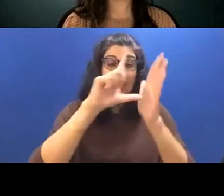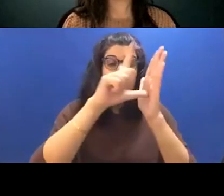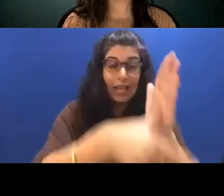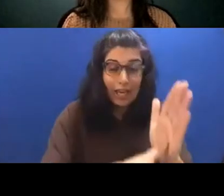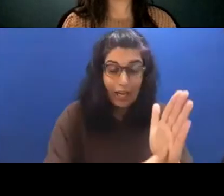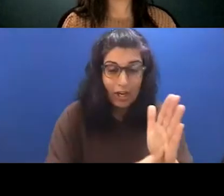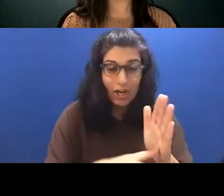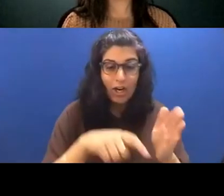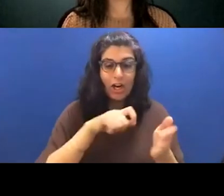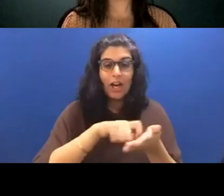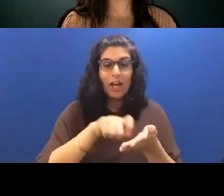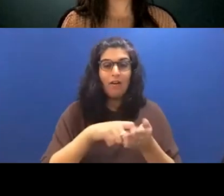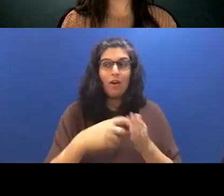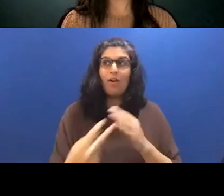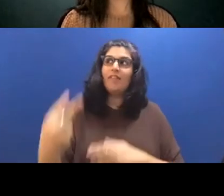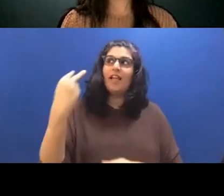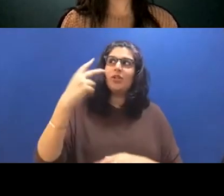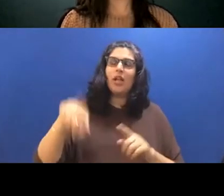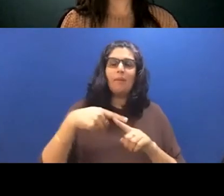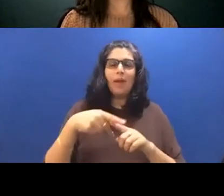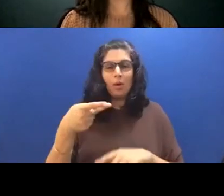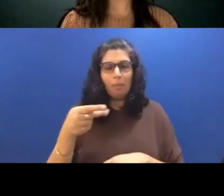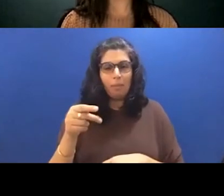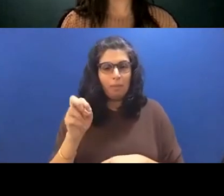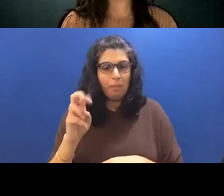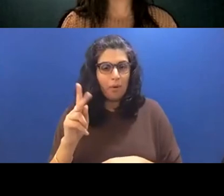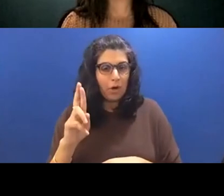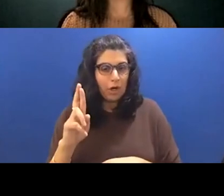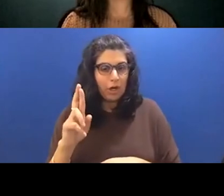it was just kind of interesting because it was like it had been tucked away in my brain